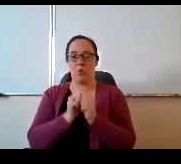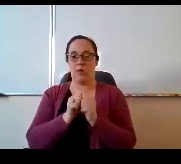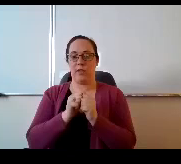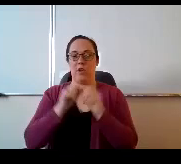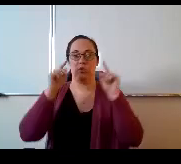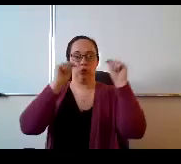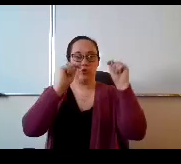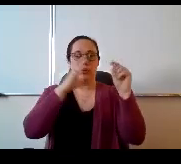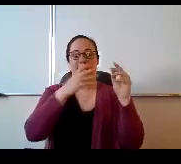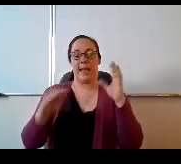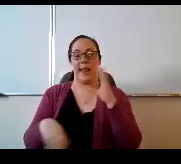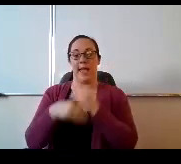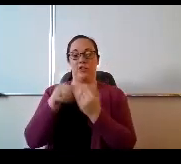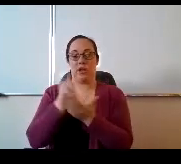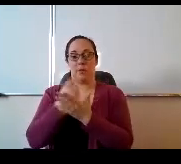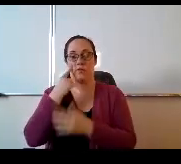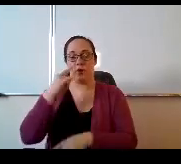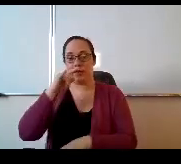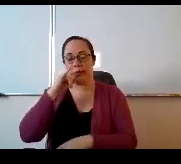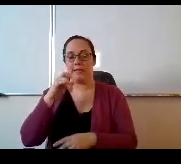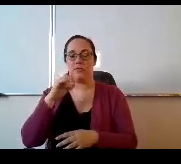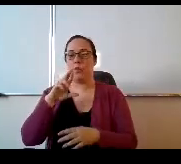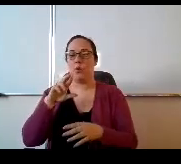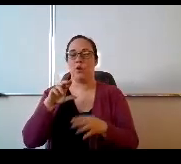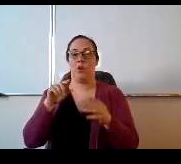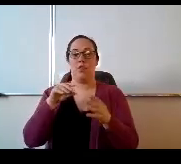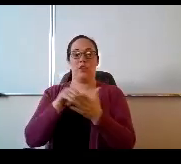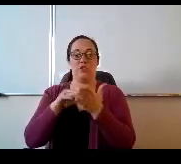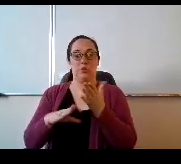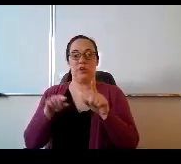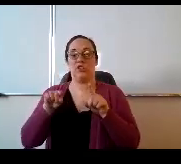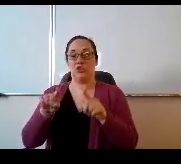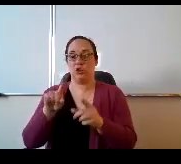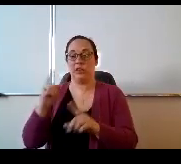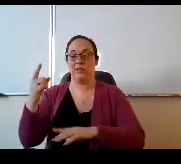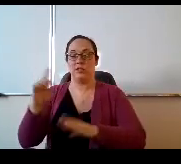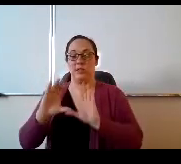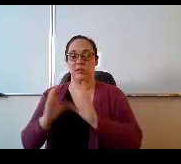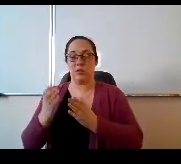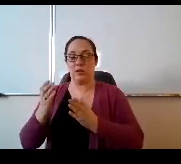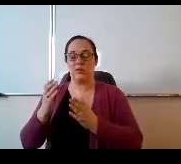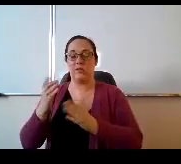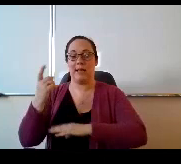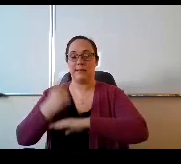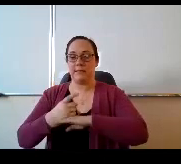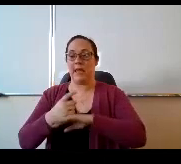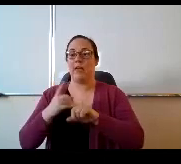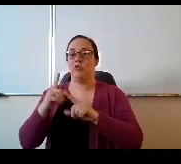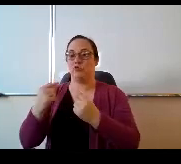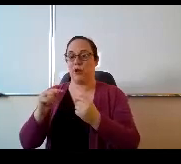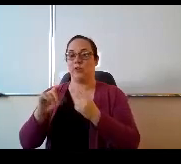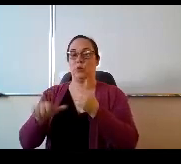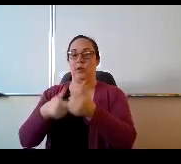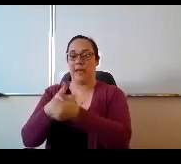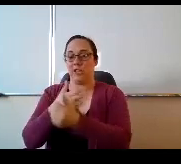for kids or students during the day. Getting extra interventions during the day to catch up and to keep